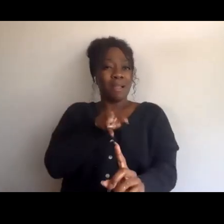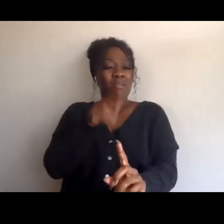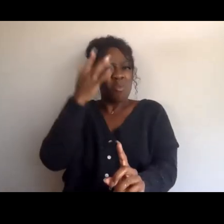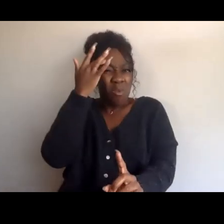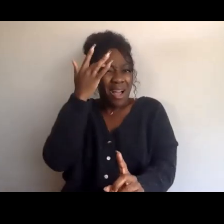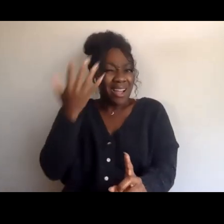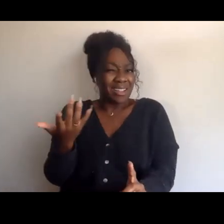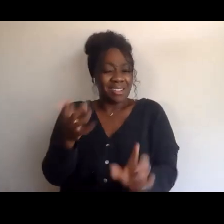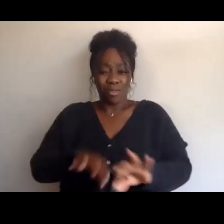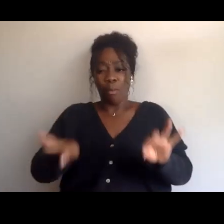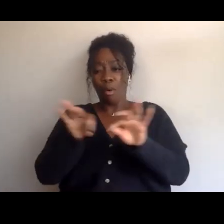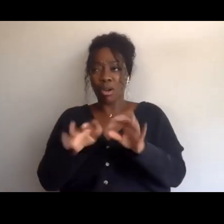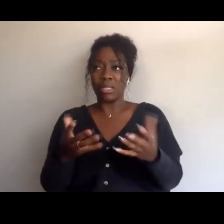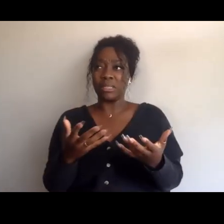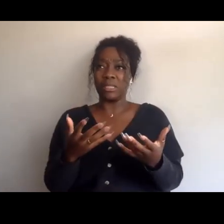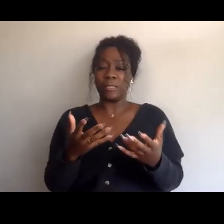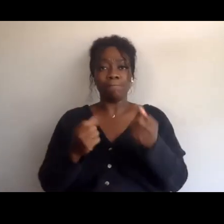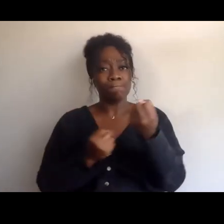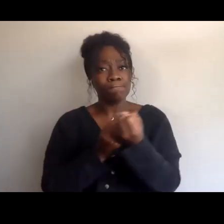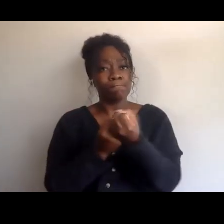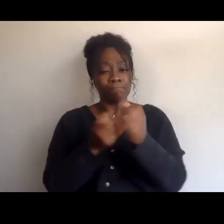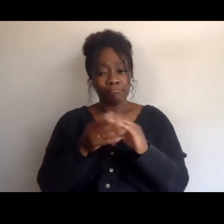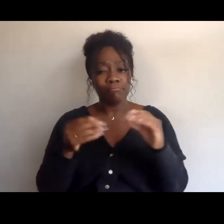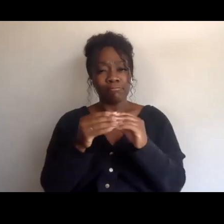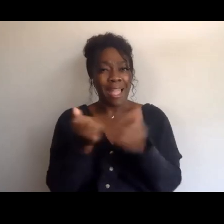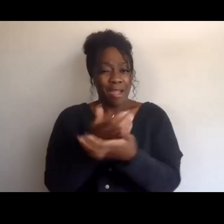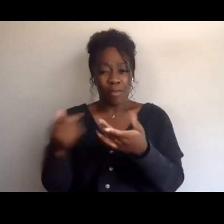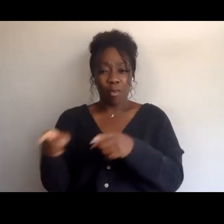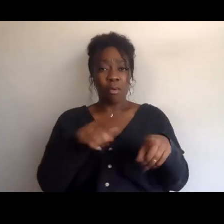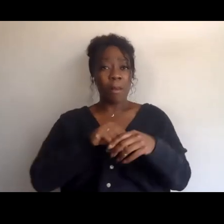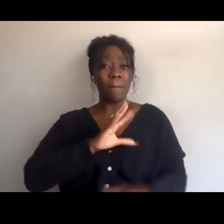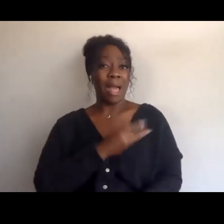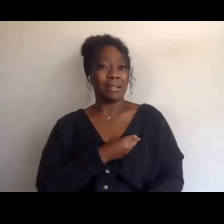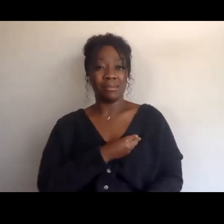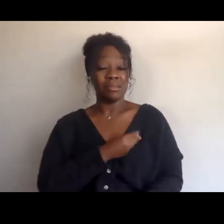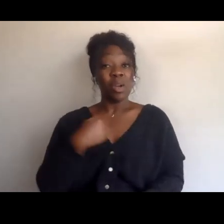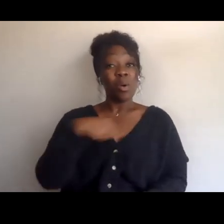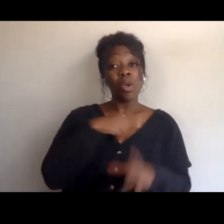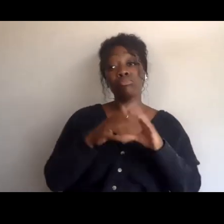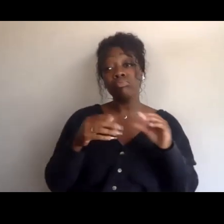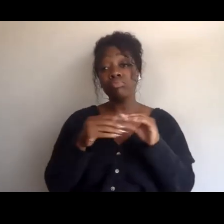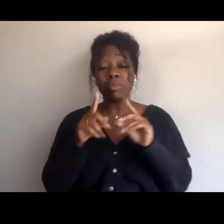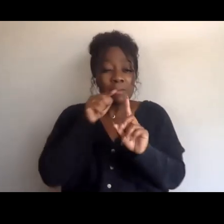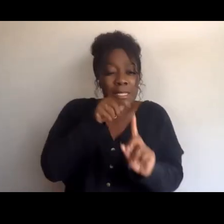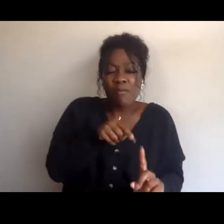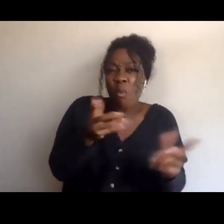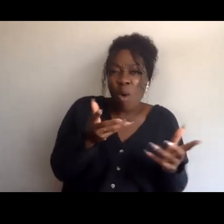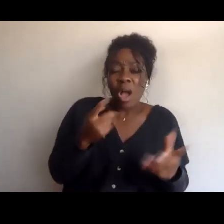about what's happening in Palestine? And what is it that we should be saying and doing about what's happening in Palestine?